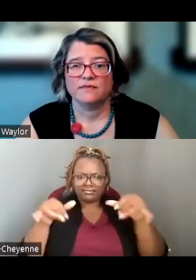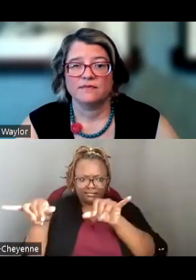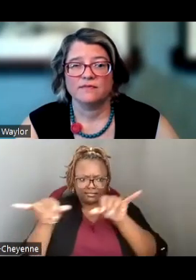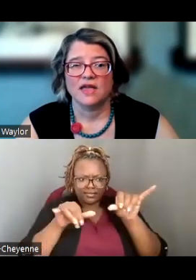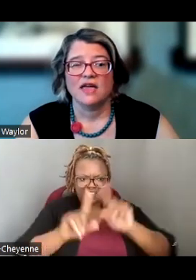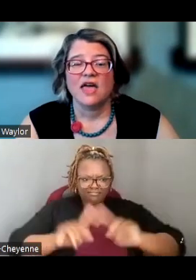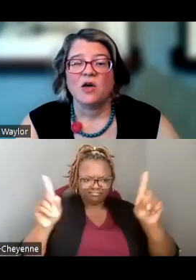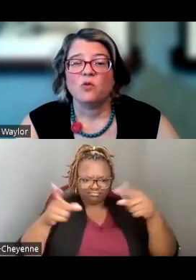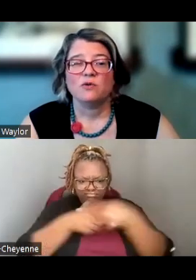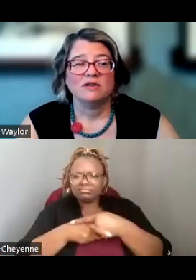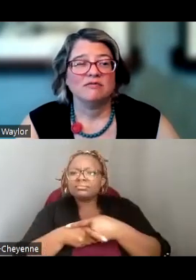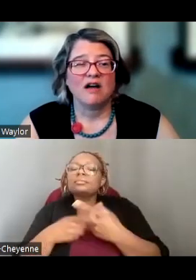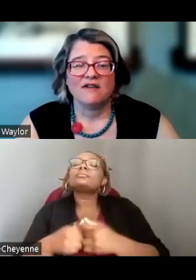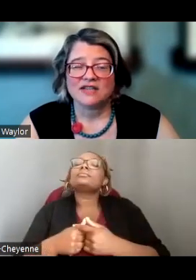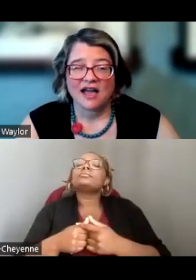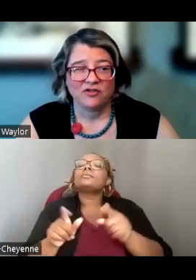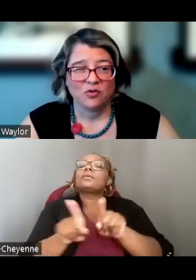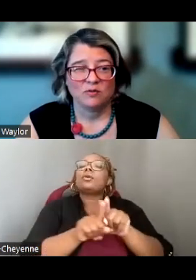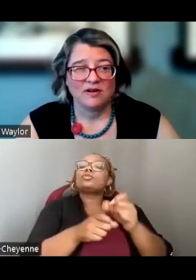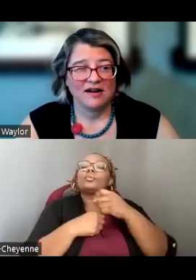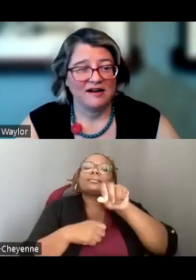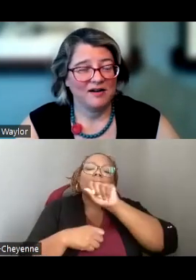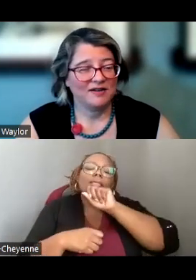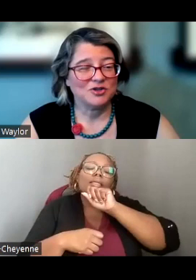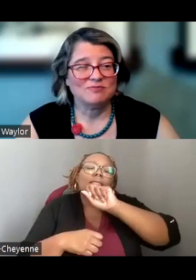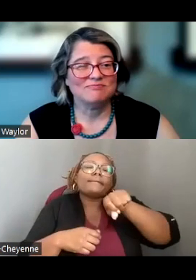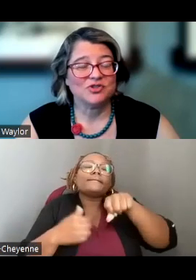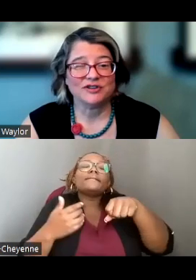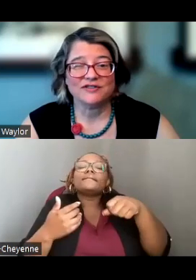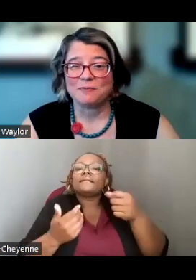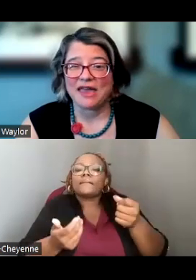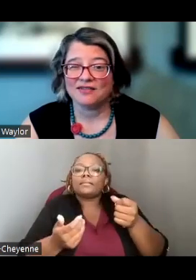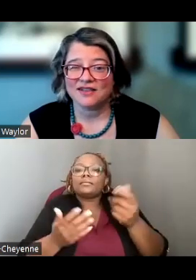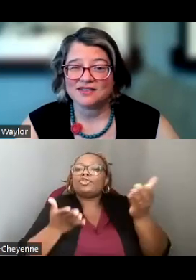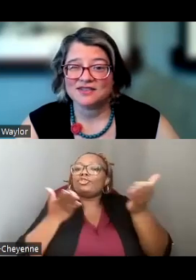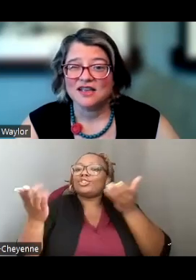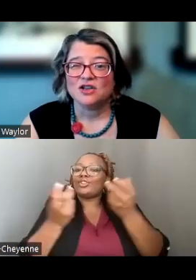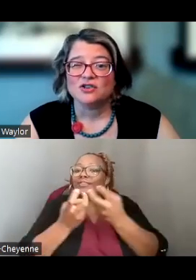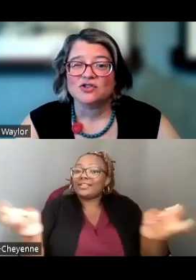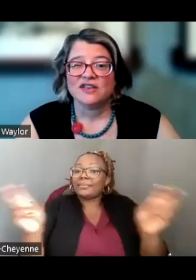AND WE WOULD LOVE TO HAVE YOU SERVE AS A PANELIST.